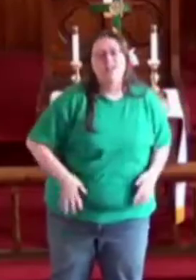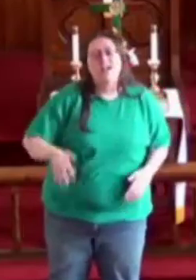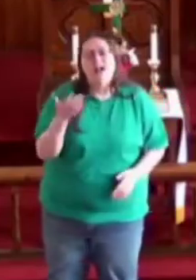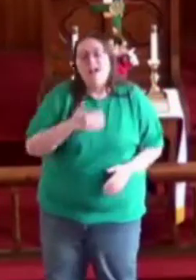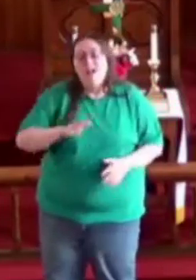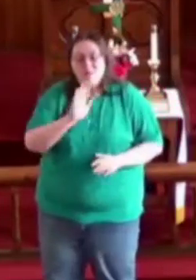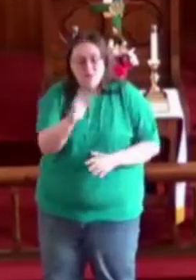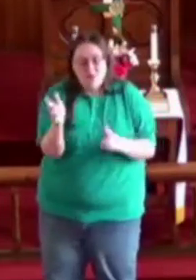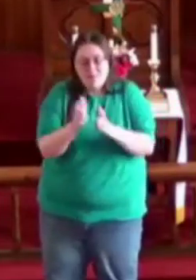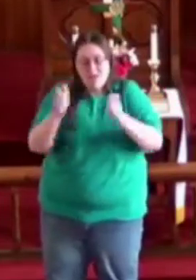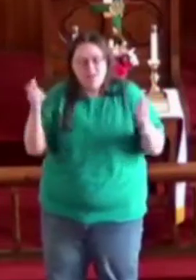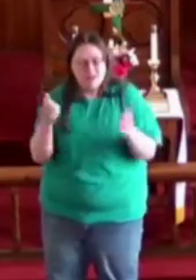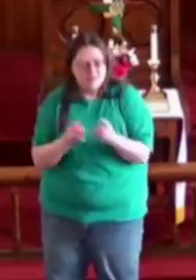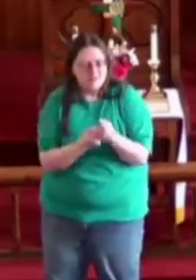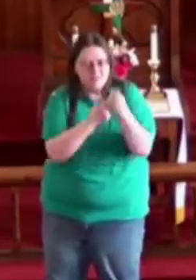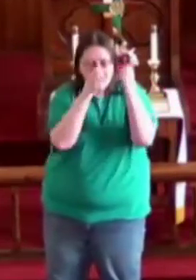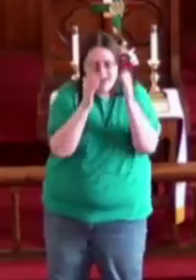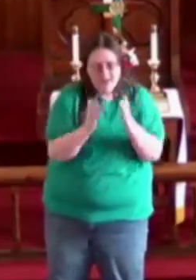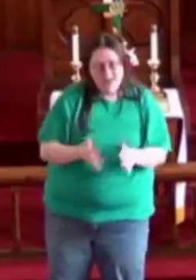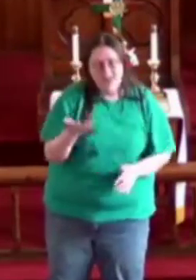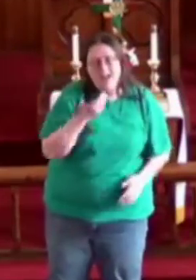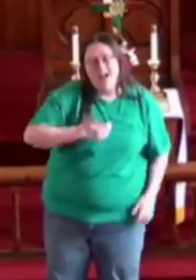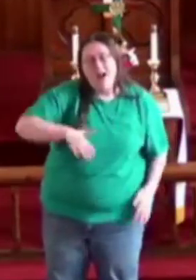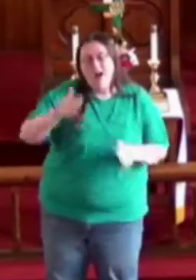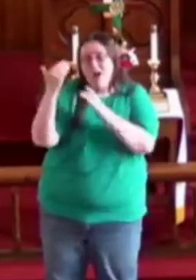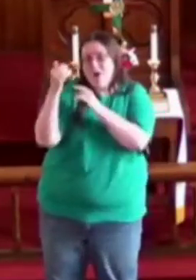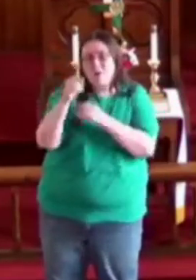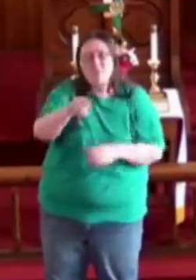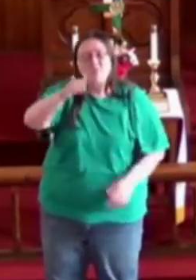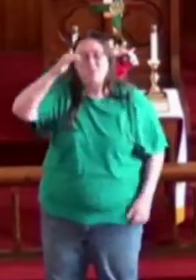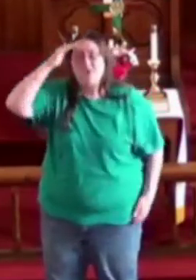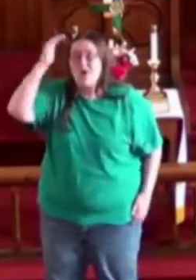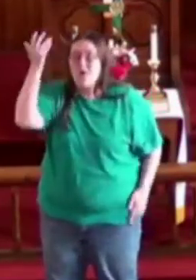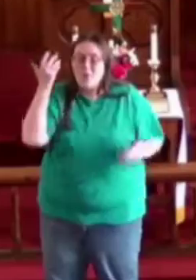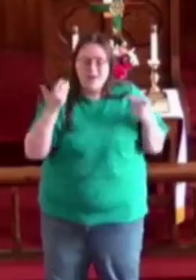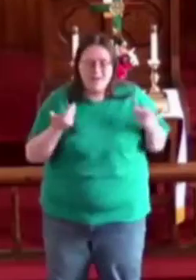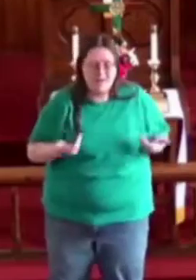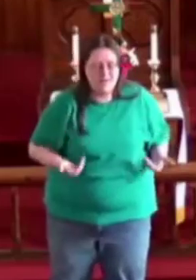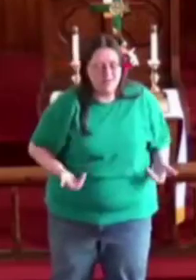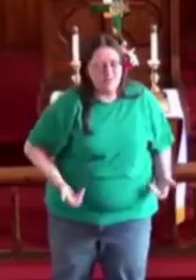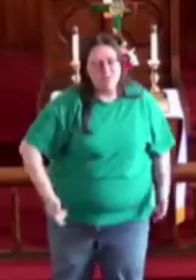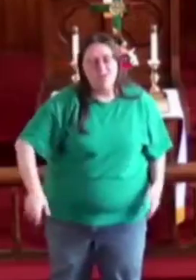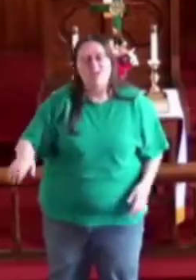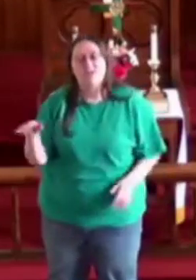I am your biggest fan I hope you know I am